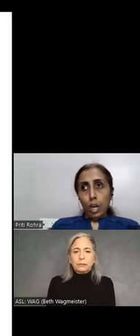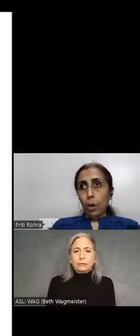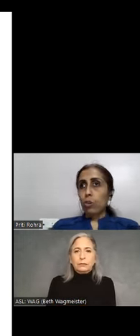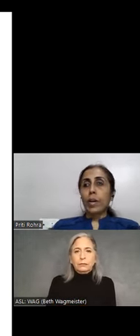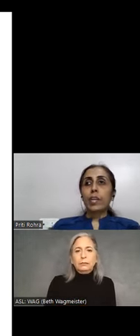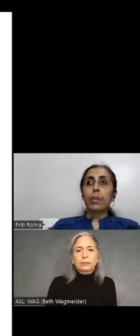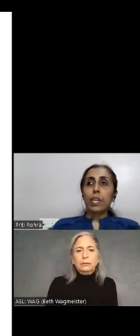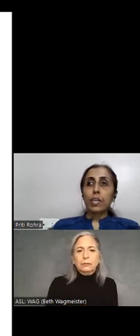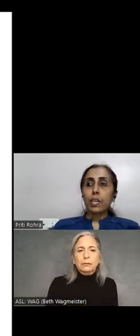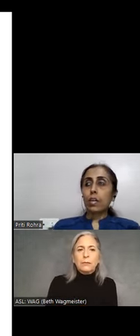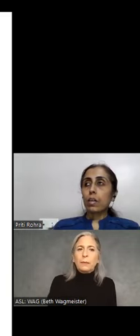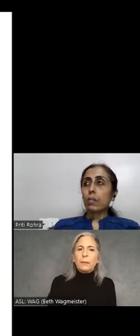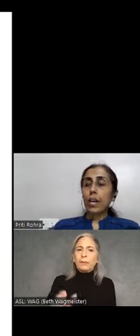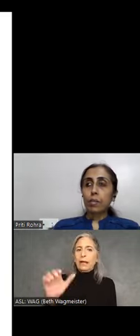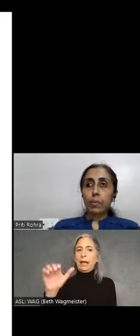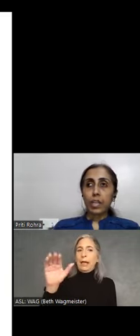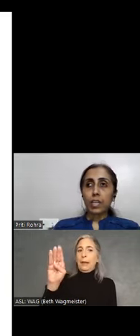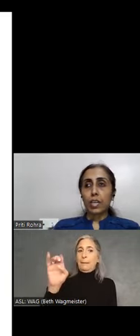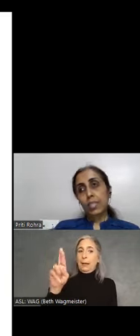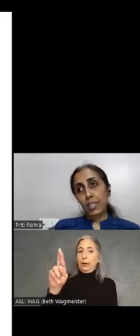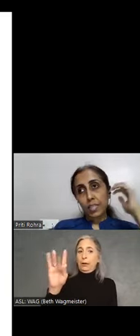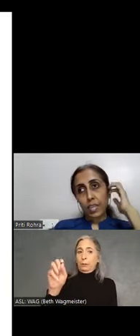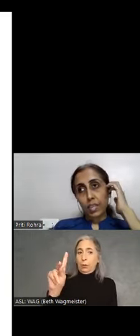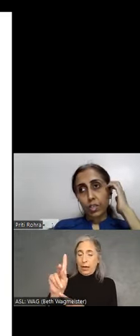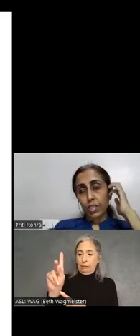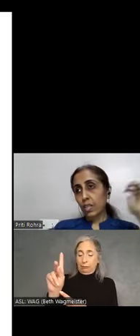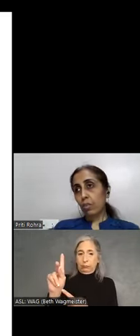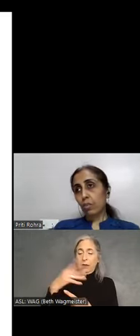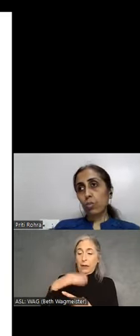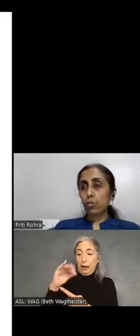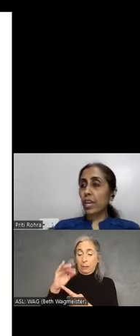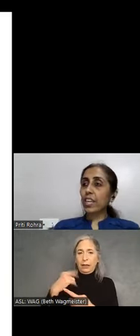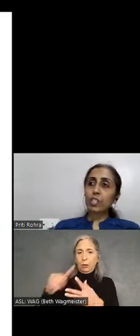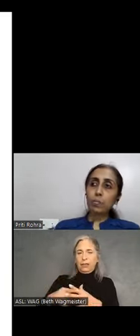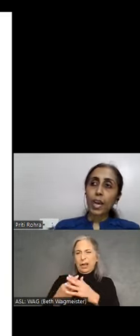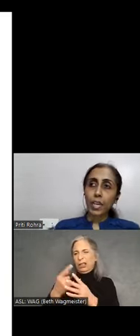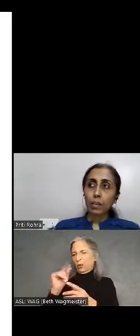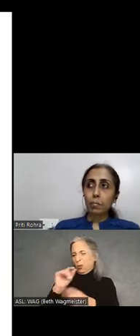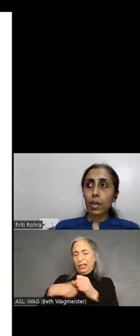Before Barrier Break. Barrier Break, as I said, we started almost two decades back.